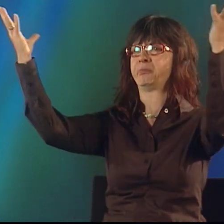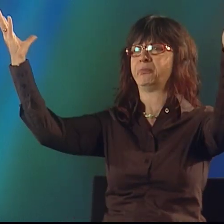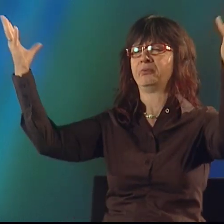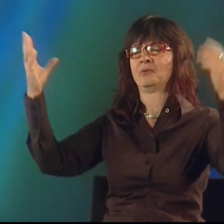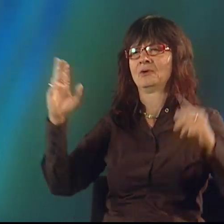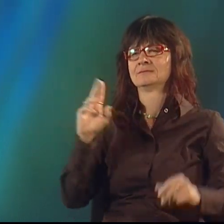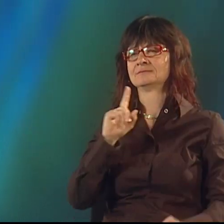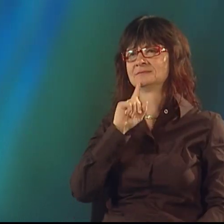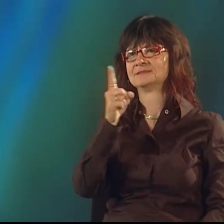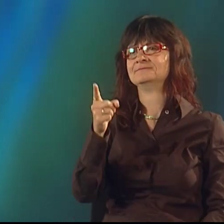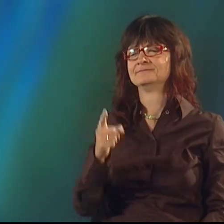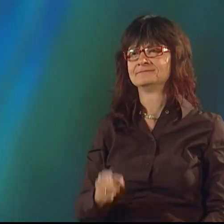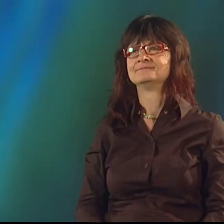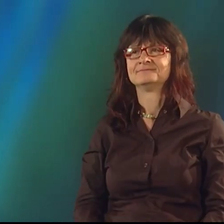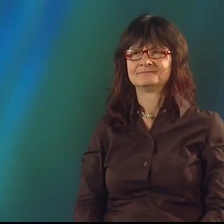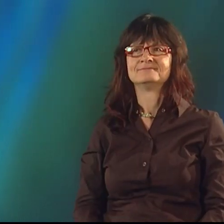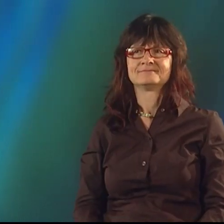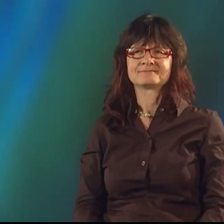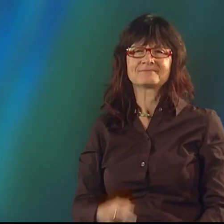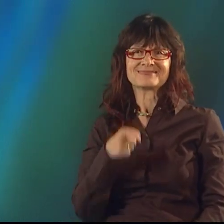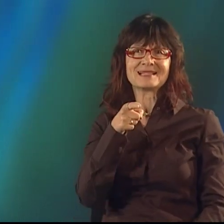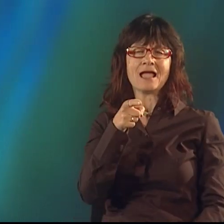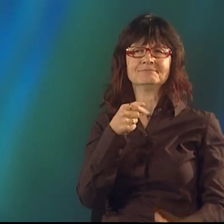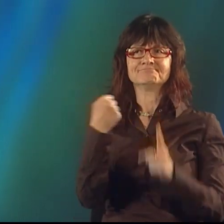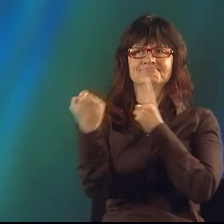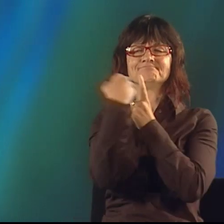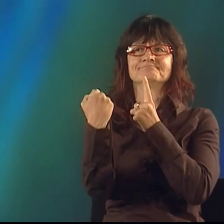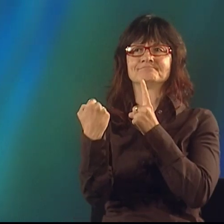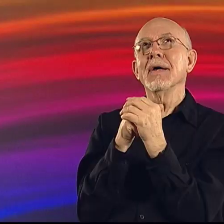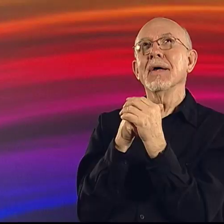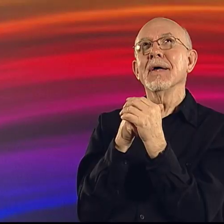And everything just exploded, really. It hit me.